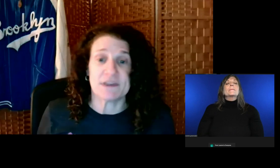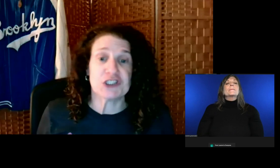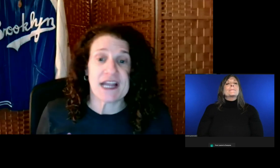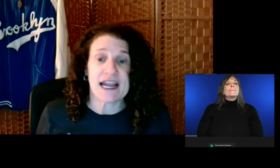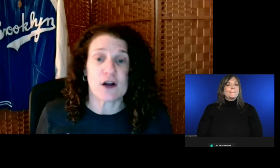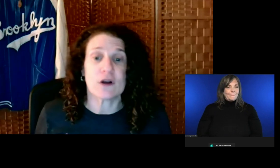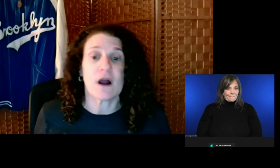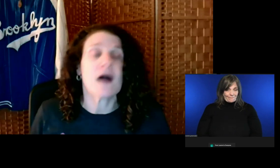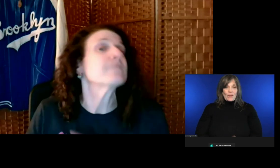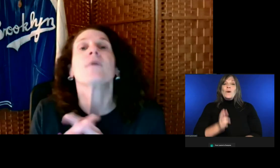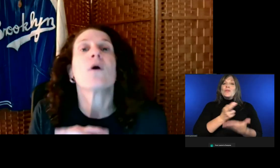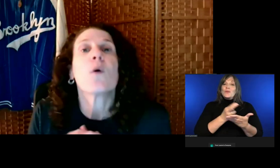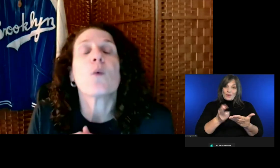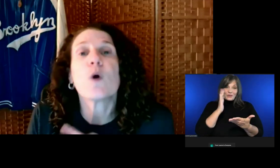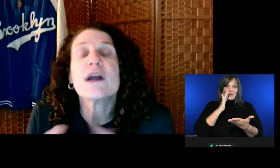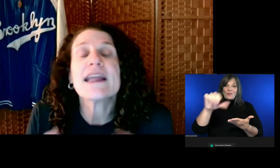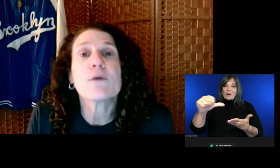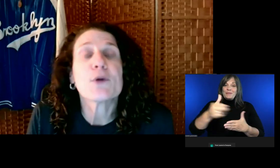The resources will be shared.